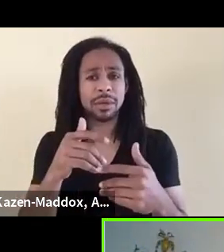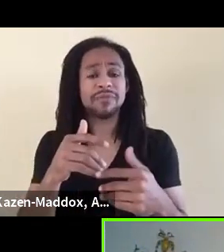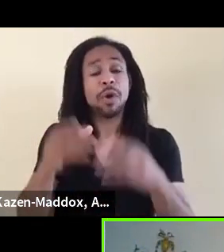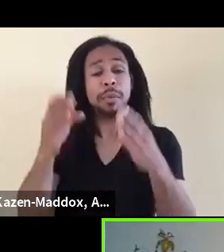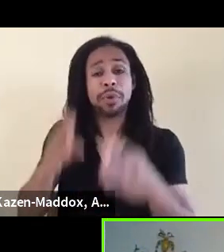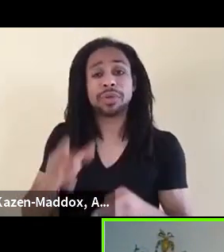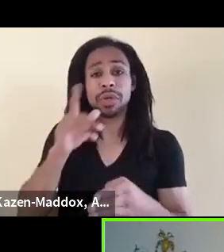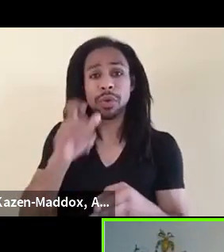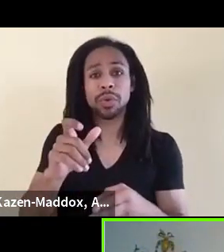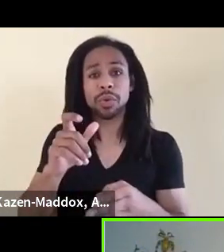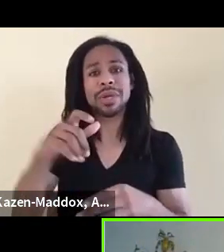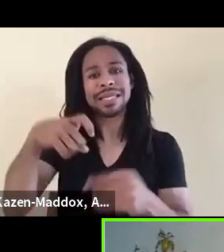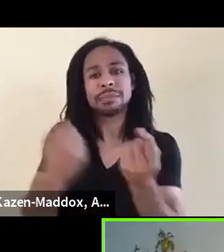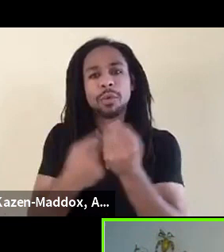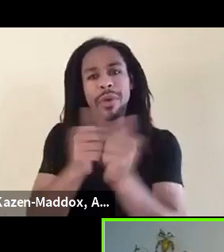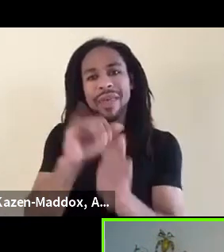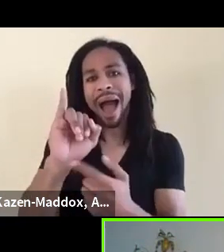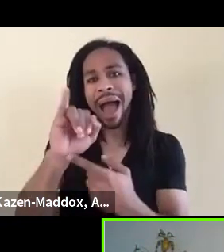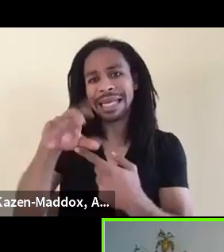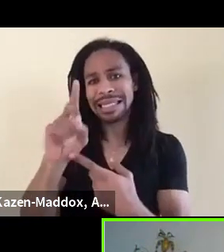with Mighty Networks, please contact